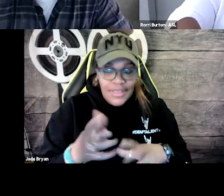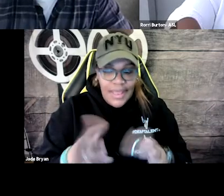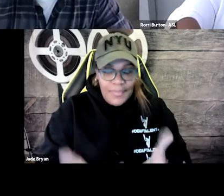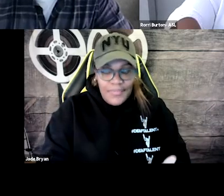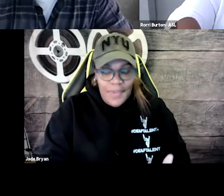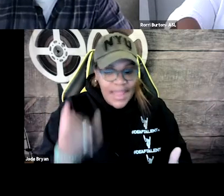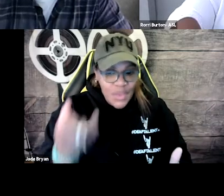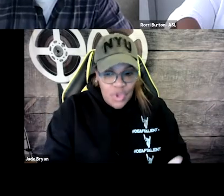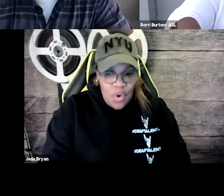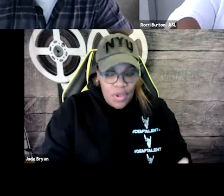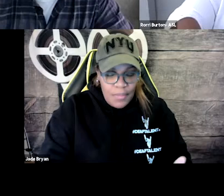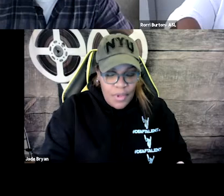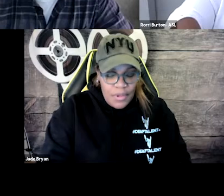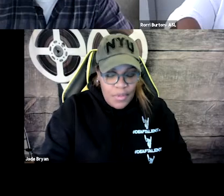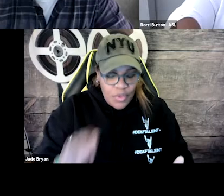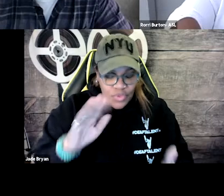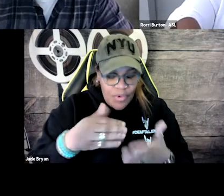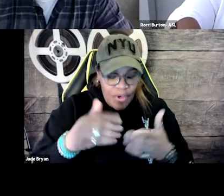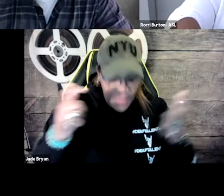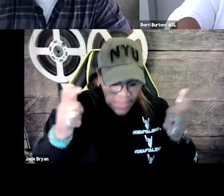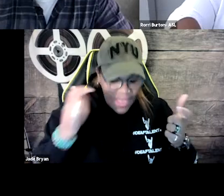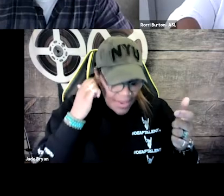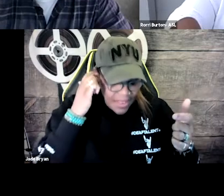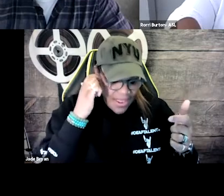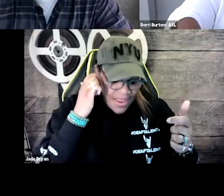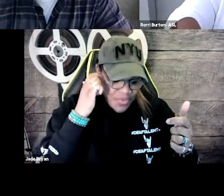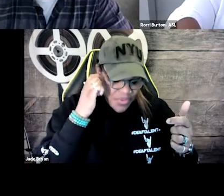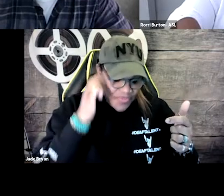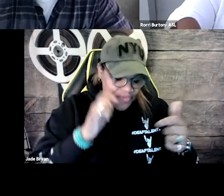my idea was a bit